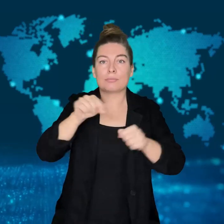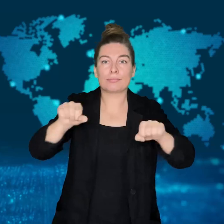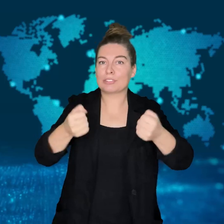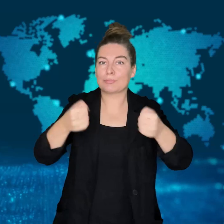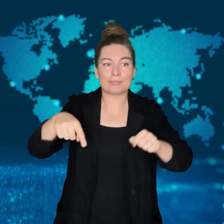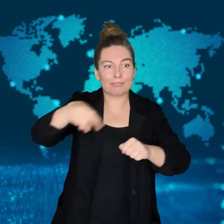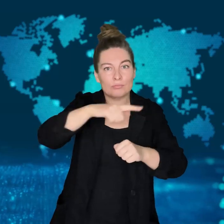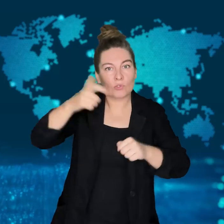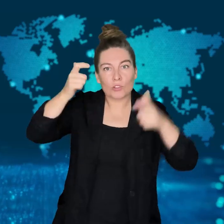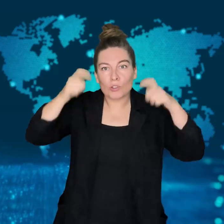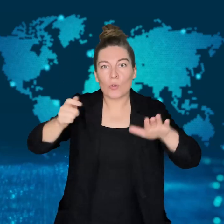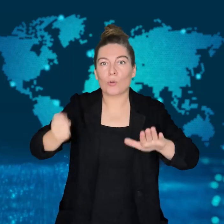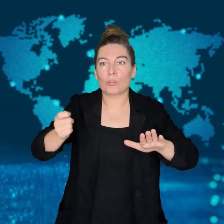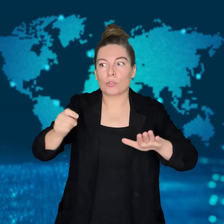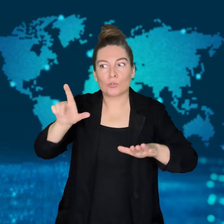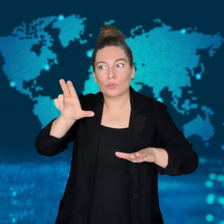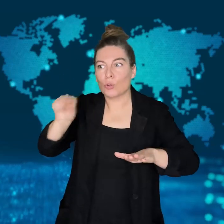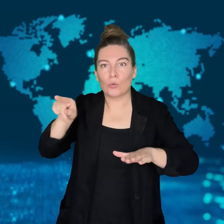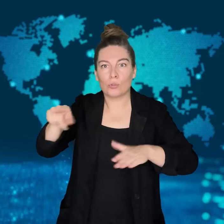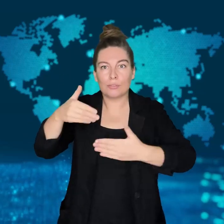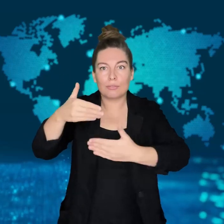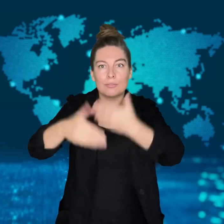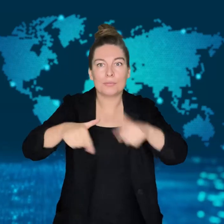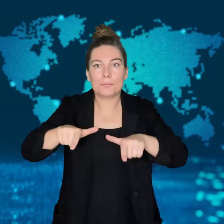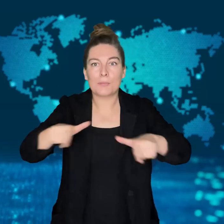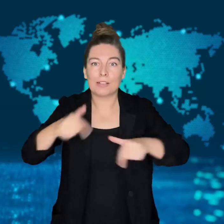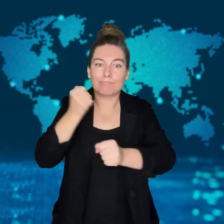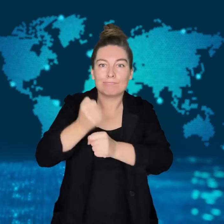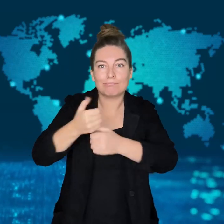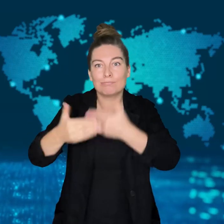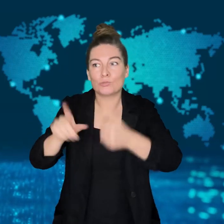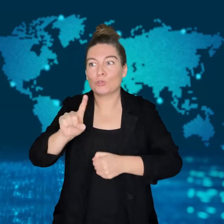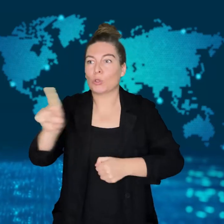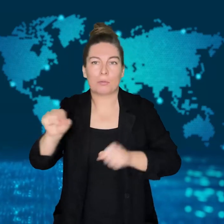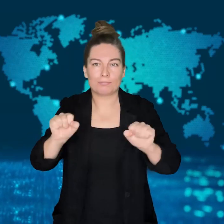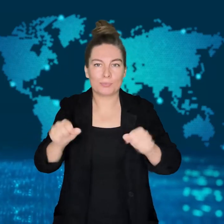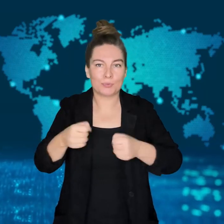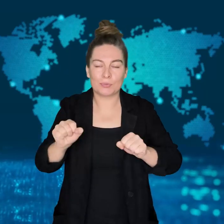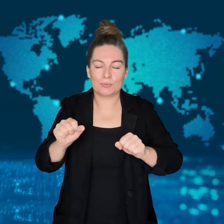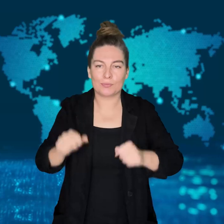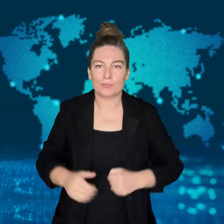the country's courts cannot declare the Prime Minister unfit for office.